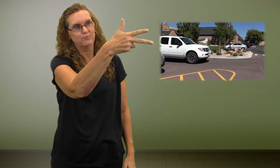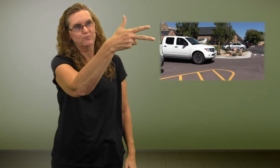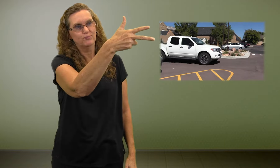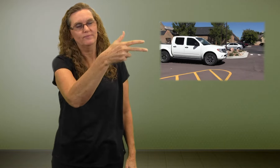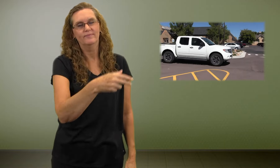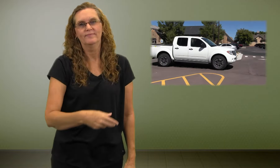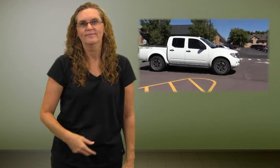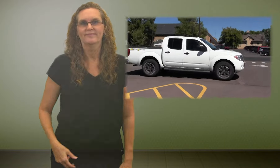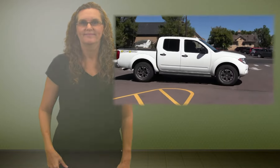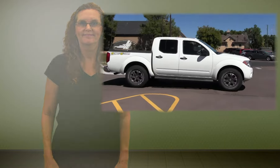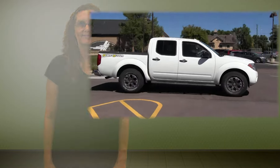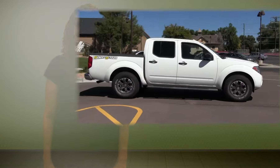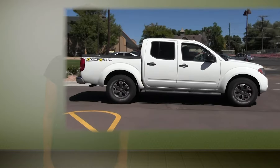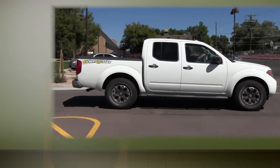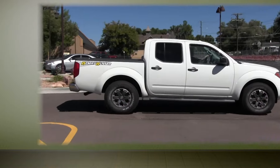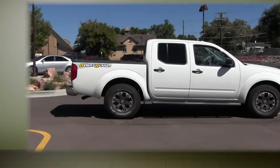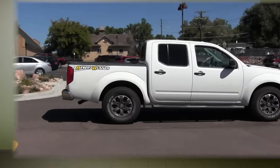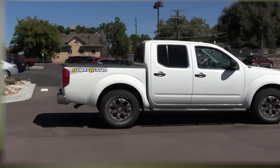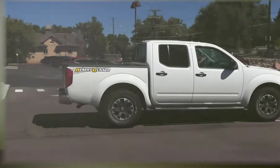I drove my car.